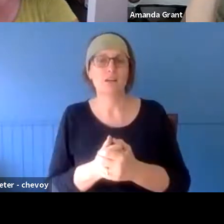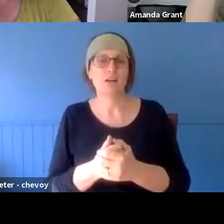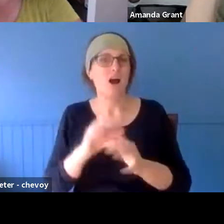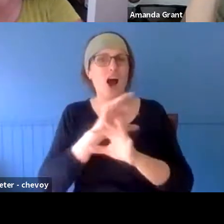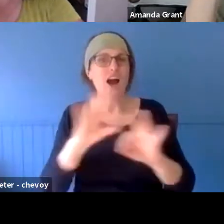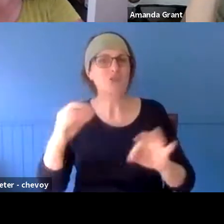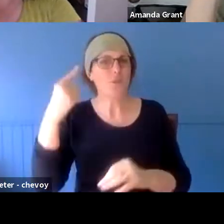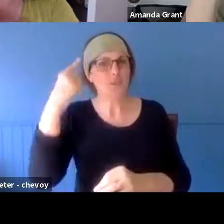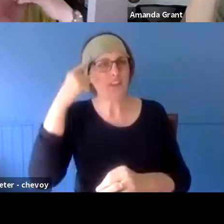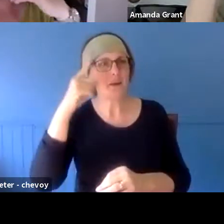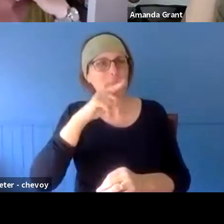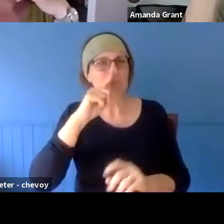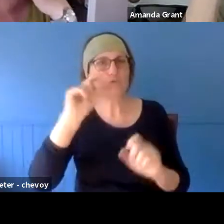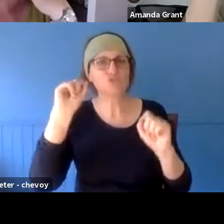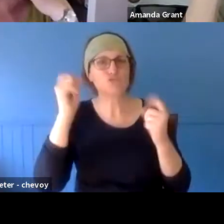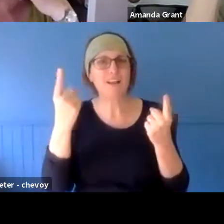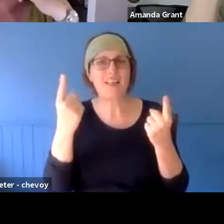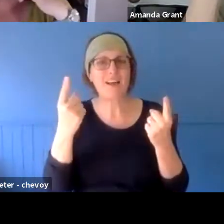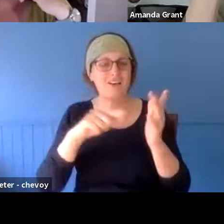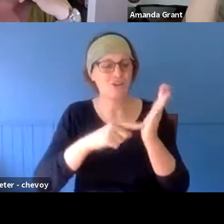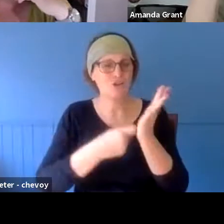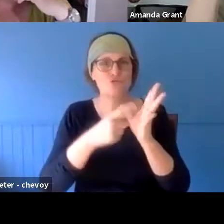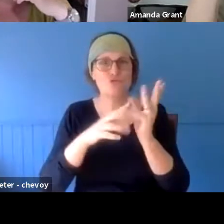of experience lives in their mind. They're trying to put it out of